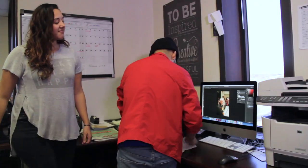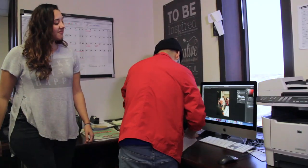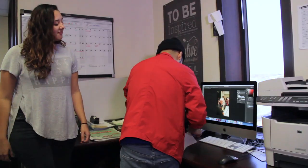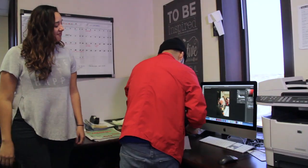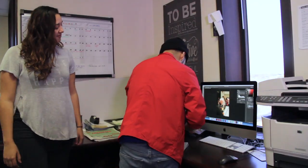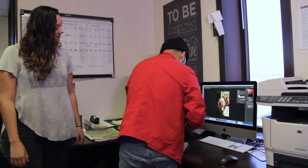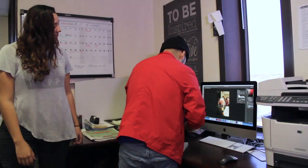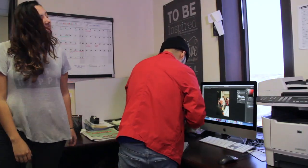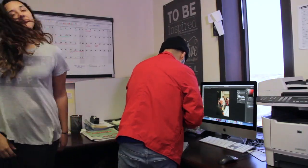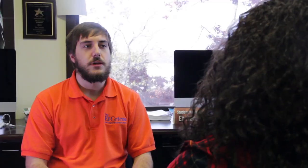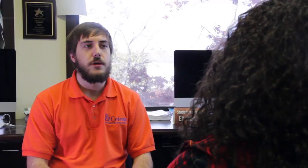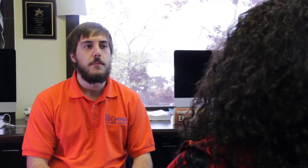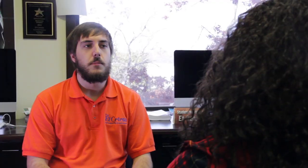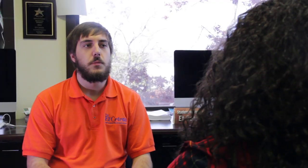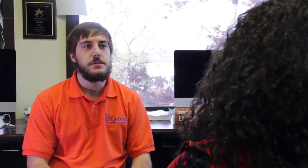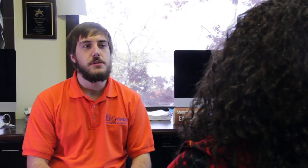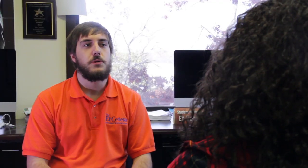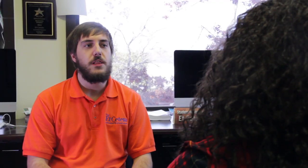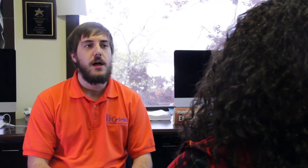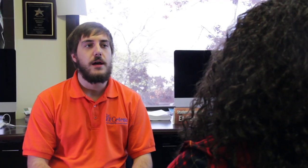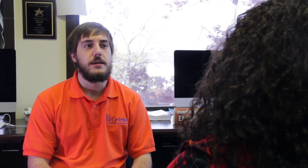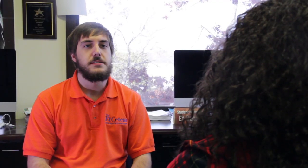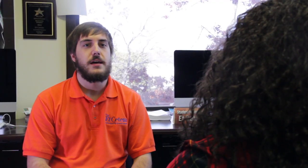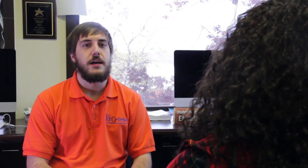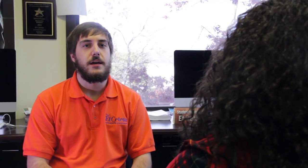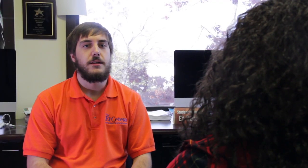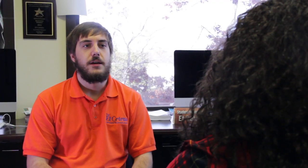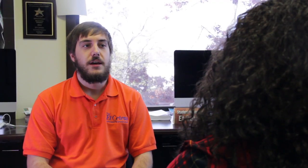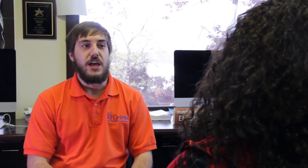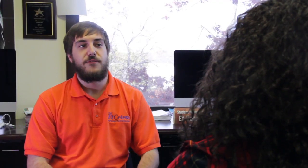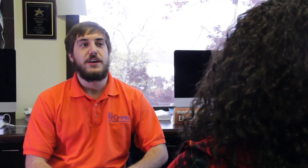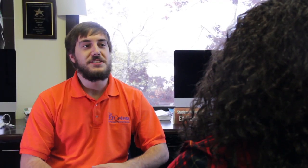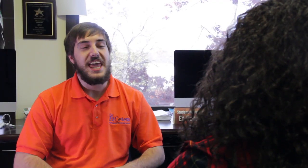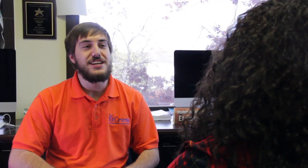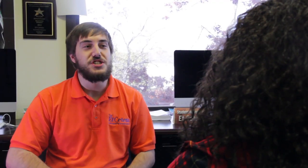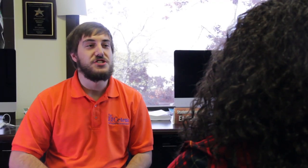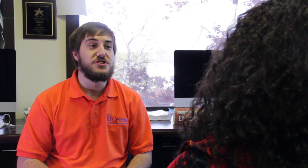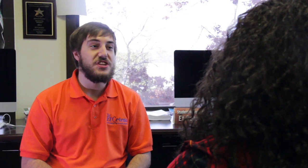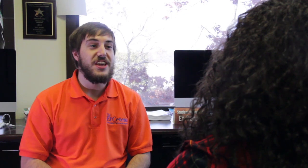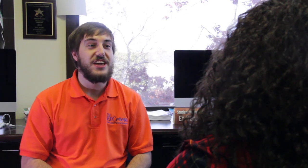trying to figure how to communicate with him, but once I realized that if I use hand gestures,